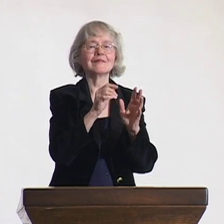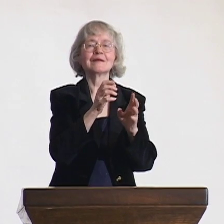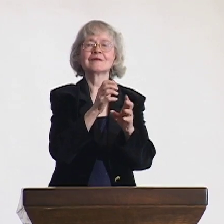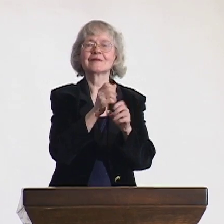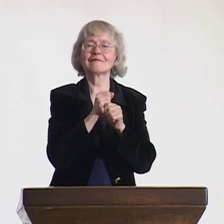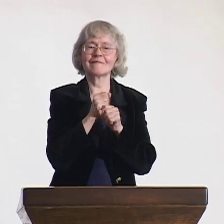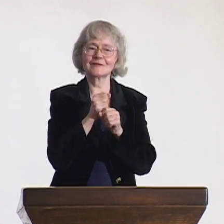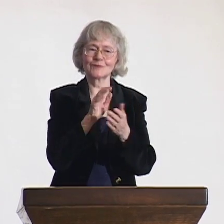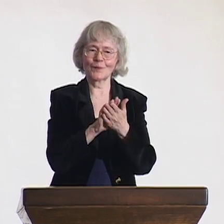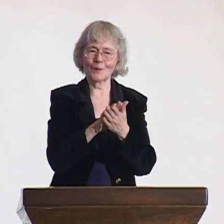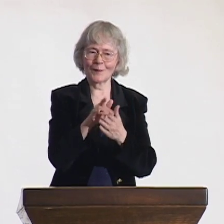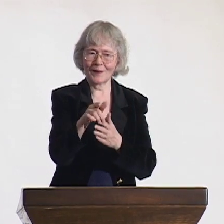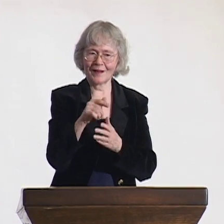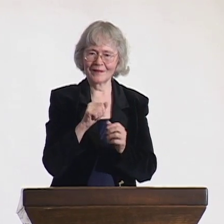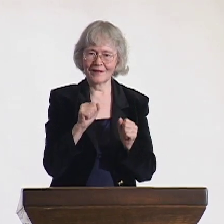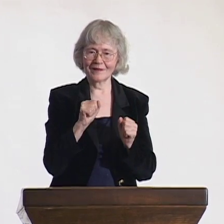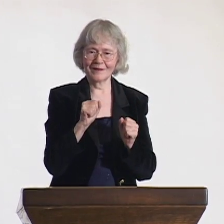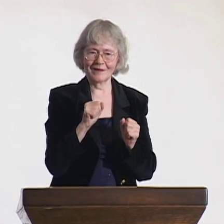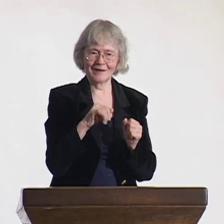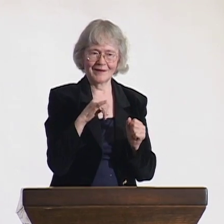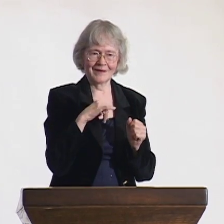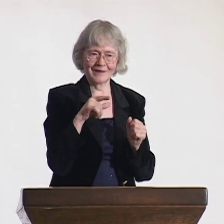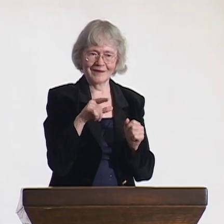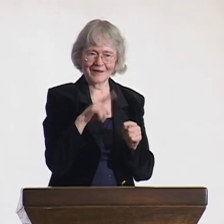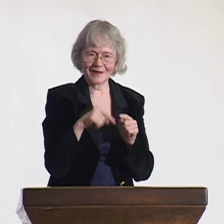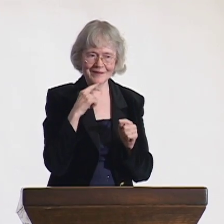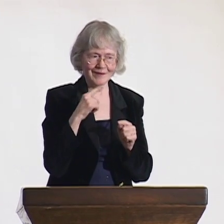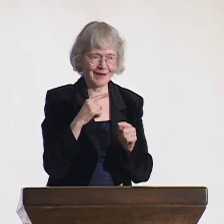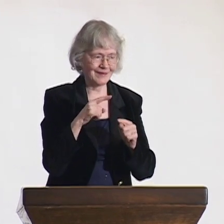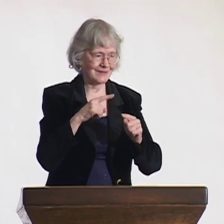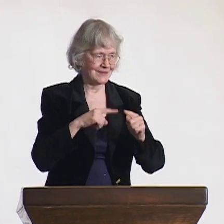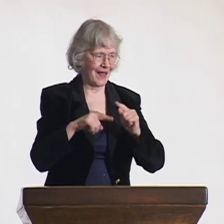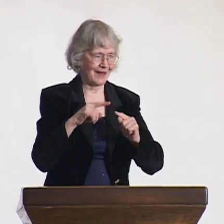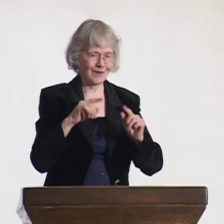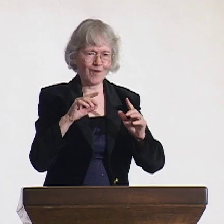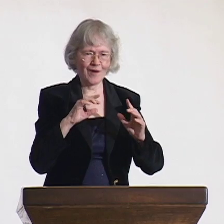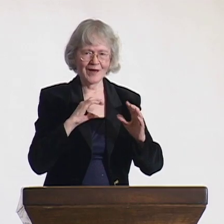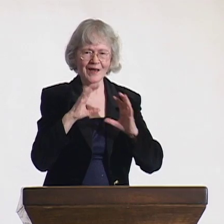I was able to communicate with my peers and knew what it was to be deaf.